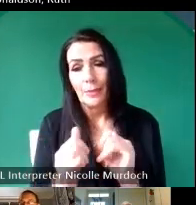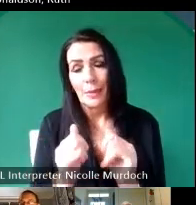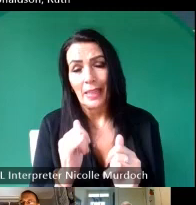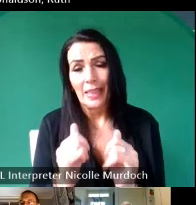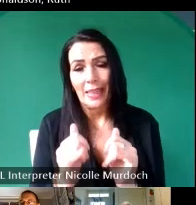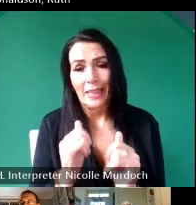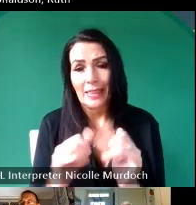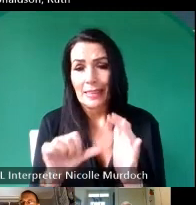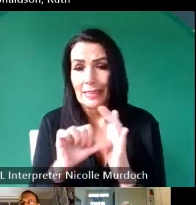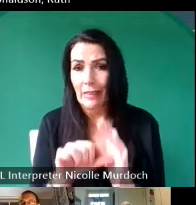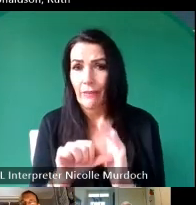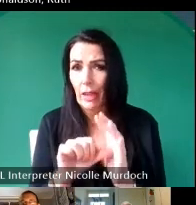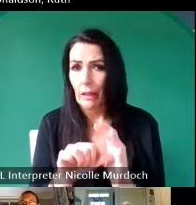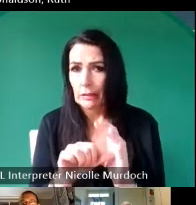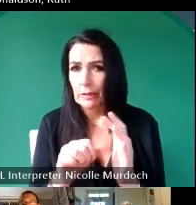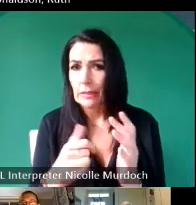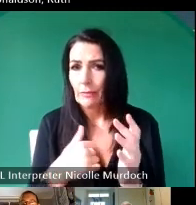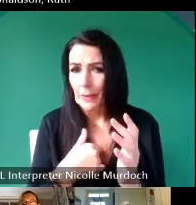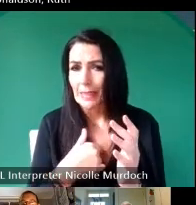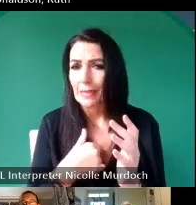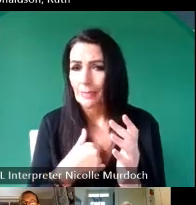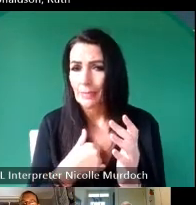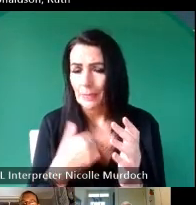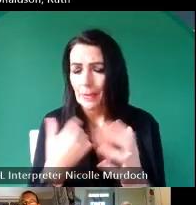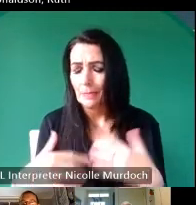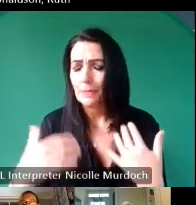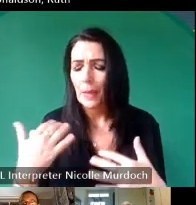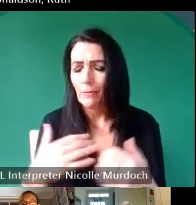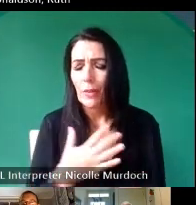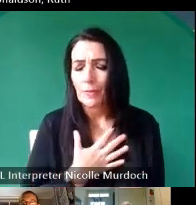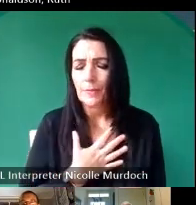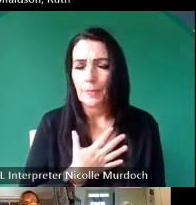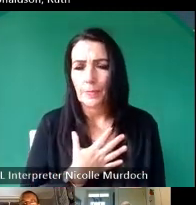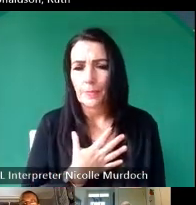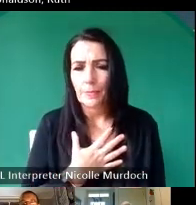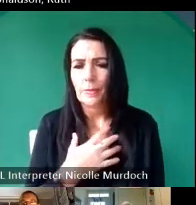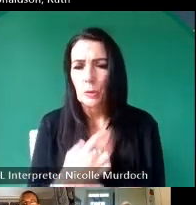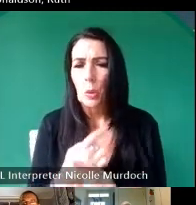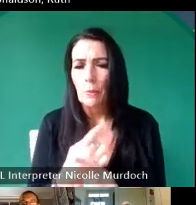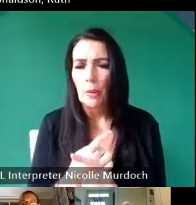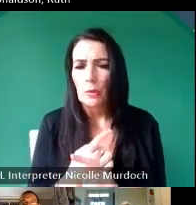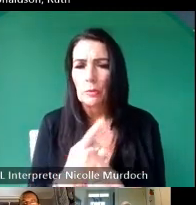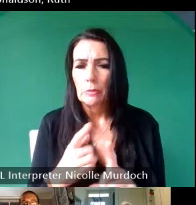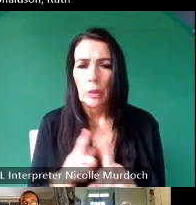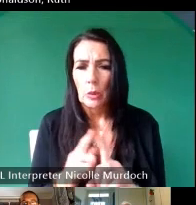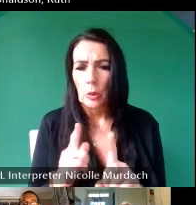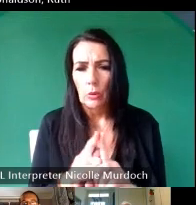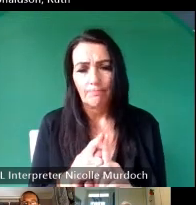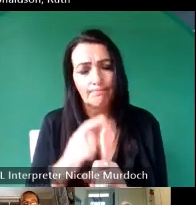difficult and painful for me but I think it's really I think it's important for two reasons